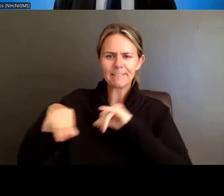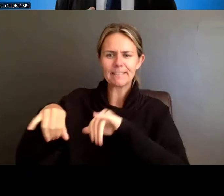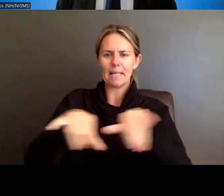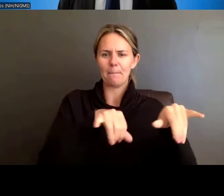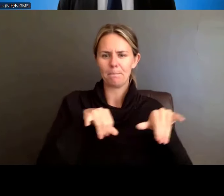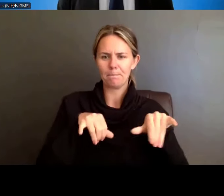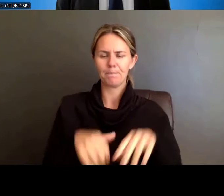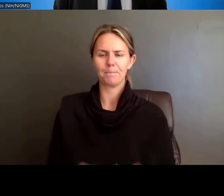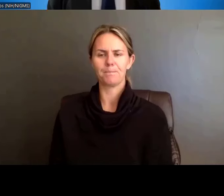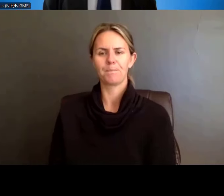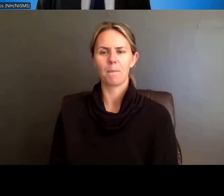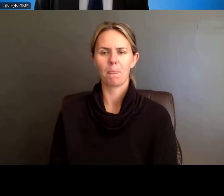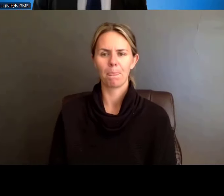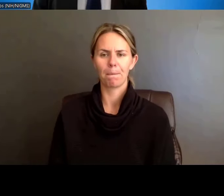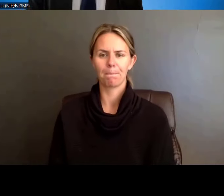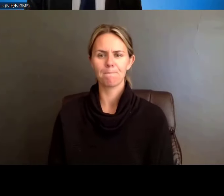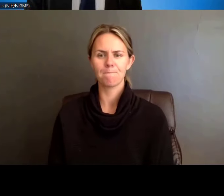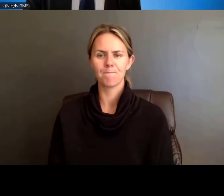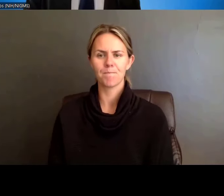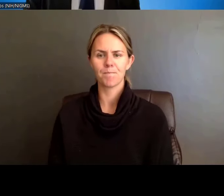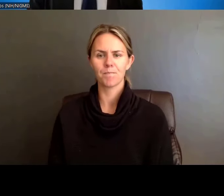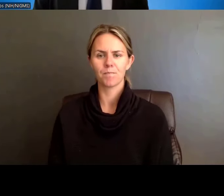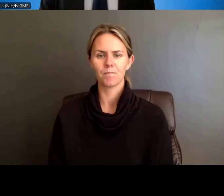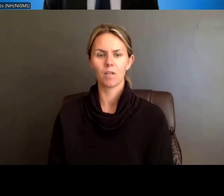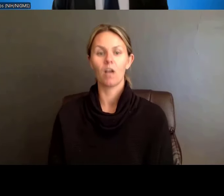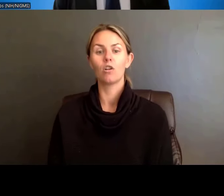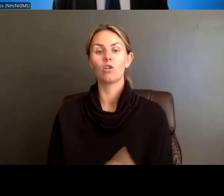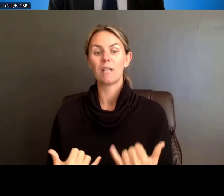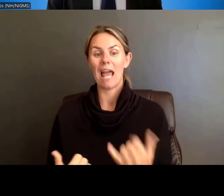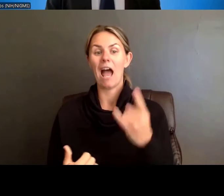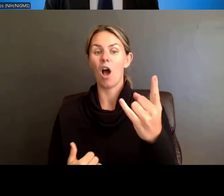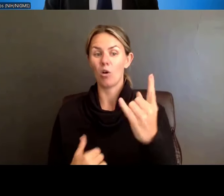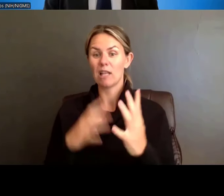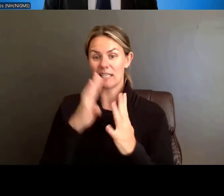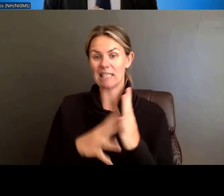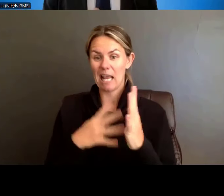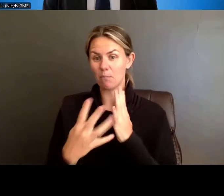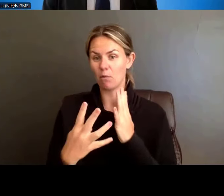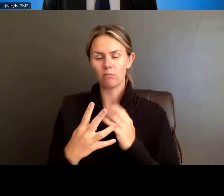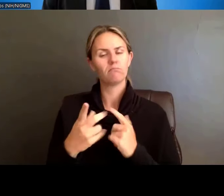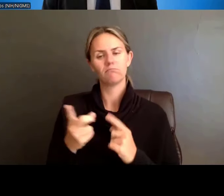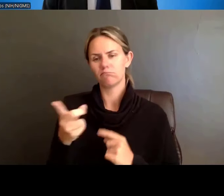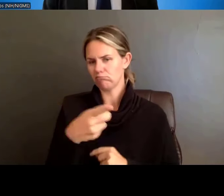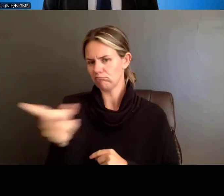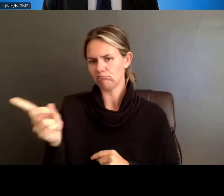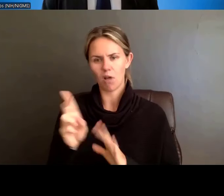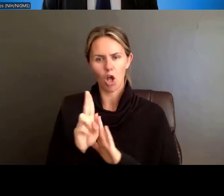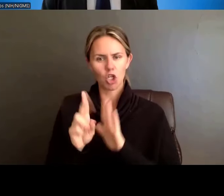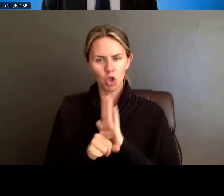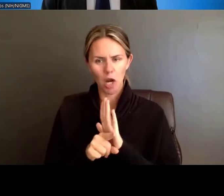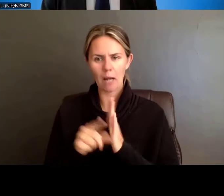So, by that I mean, Table 1 will now be a requirement for undergrad programs,